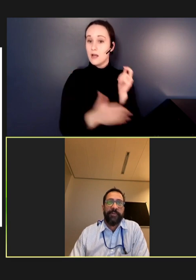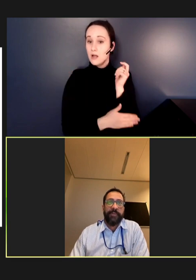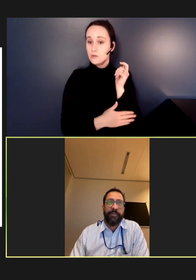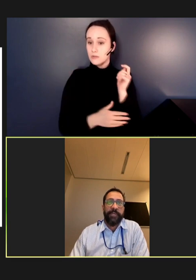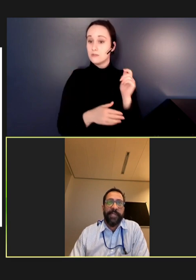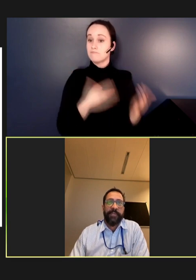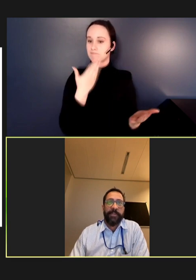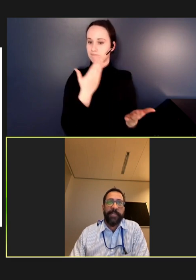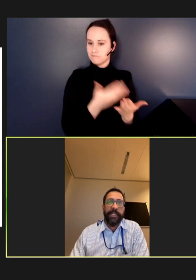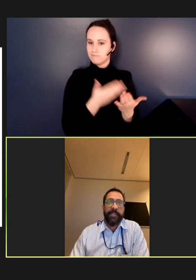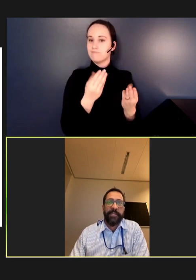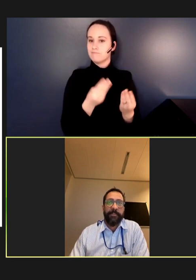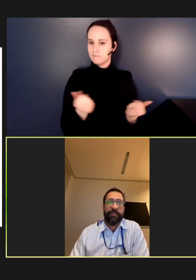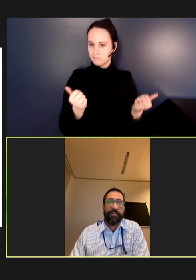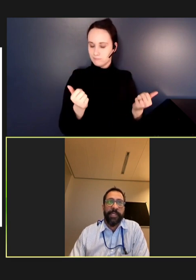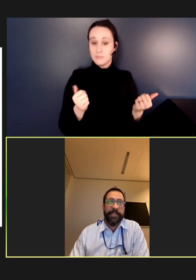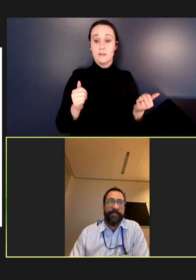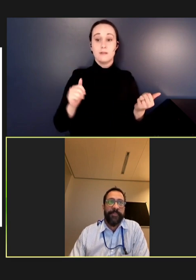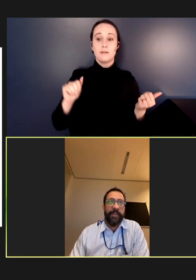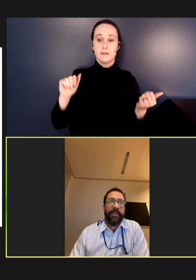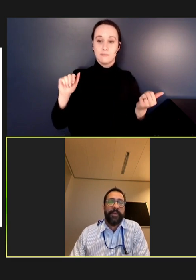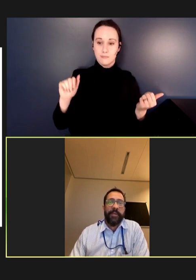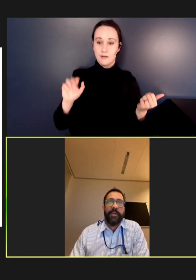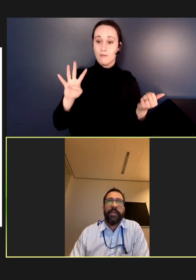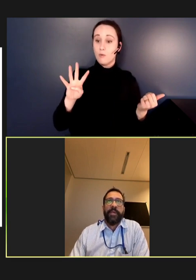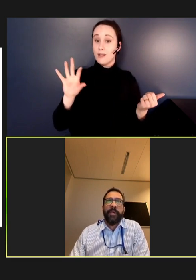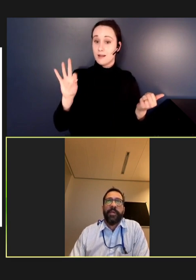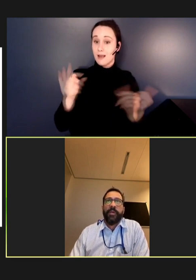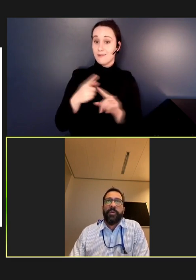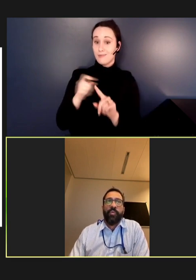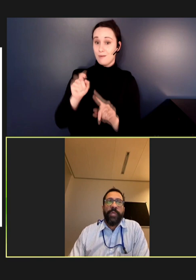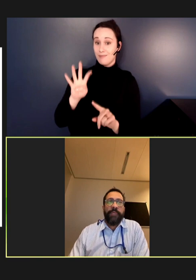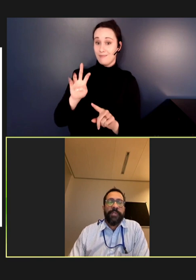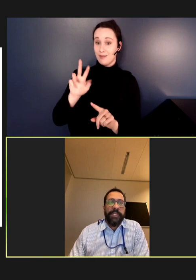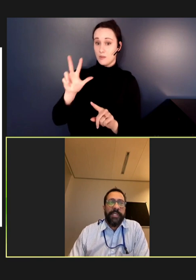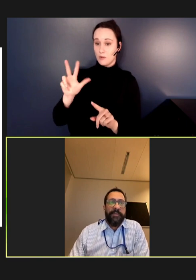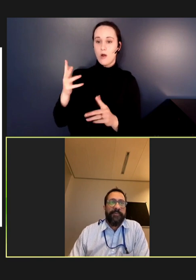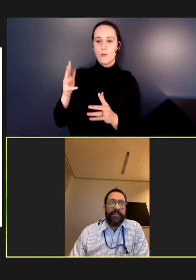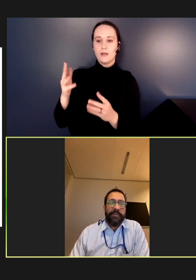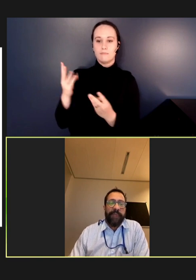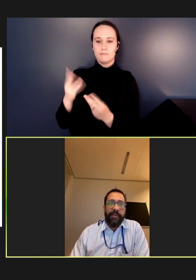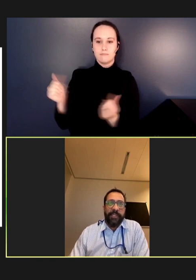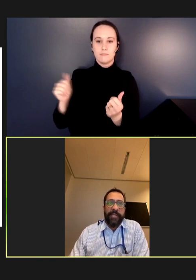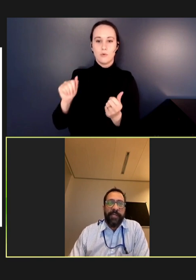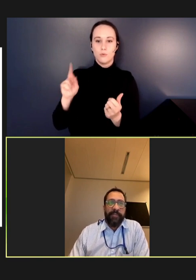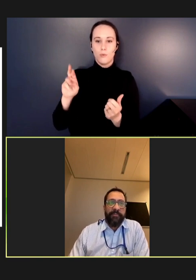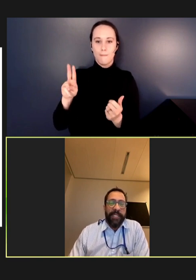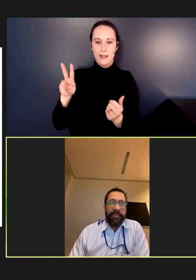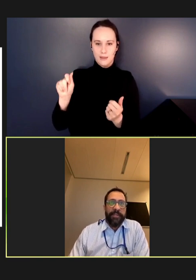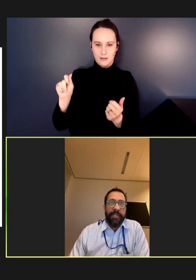53 have eliminated endemic rubella. We receive surveillance data on measles on